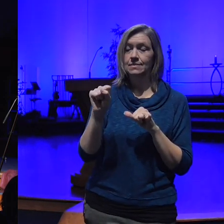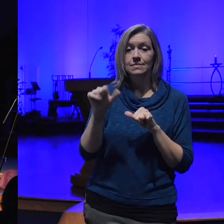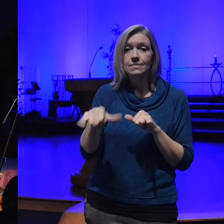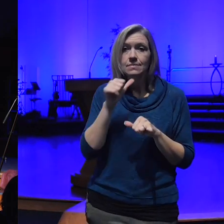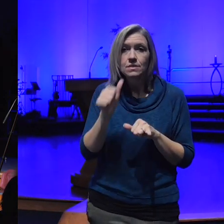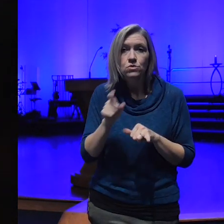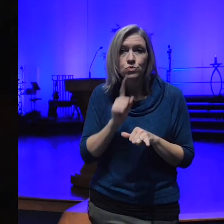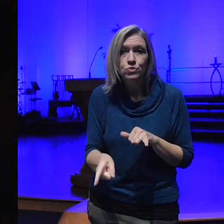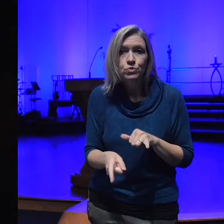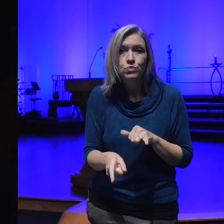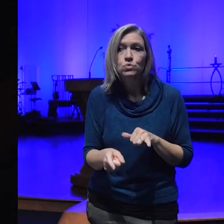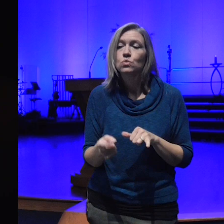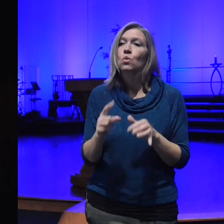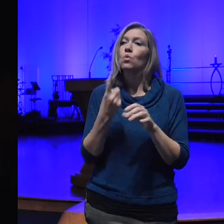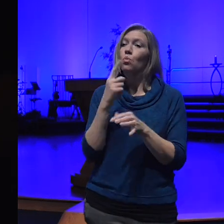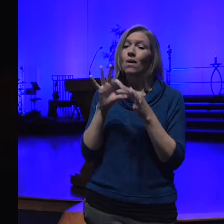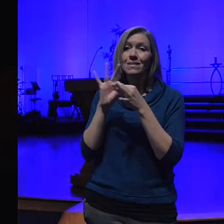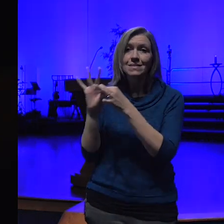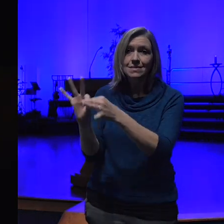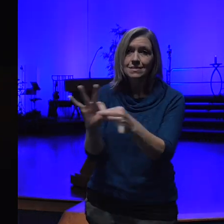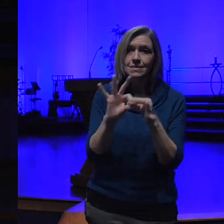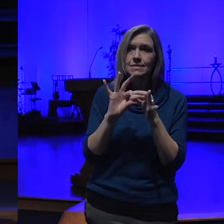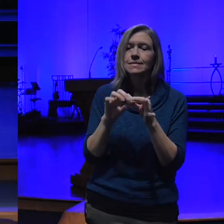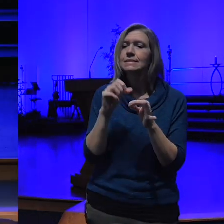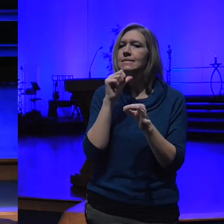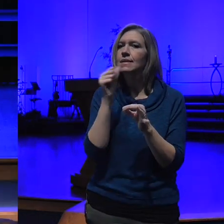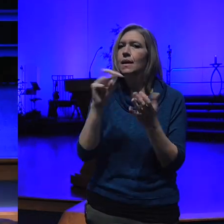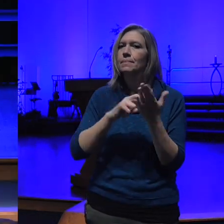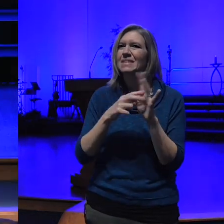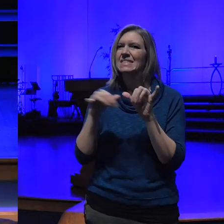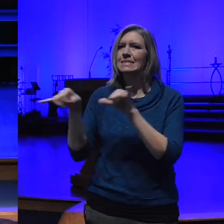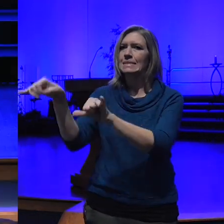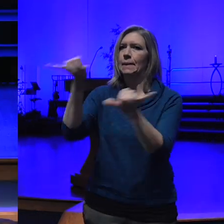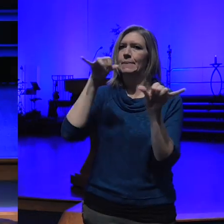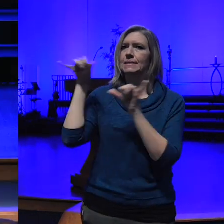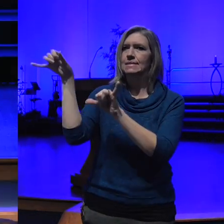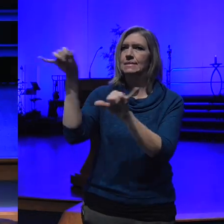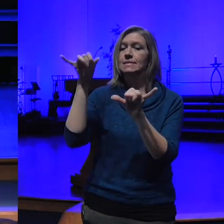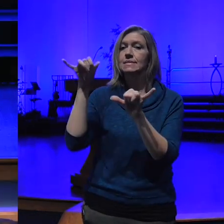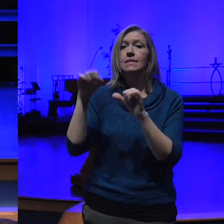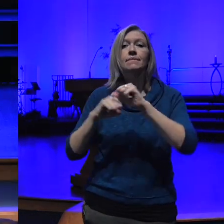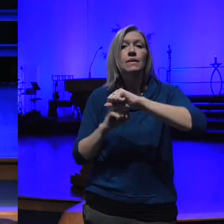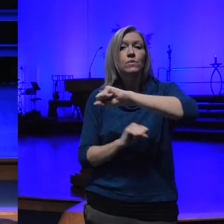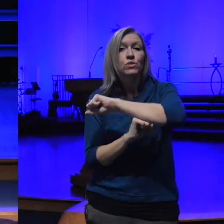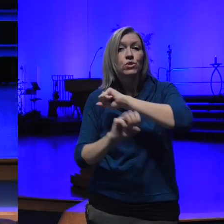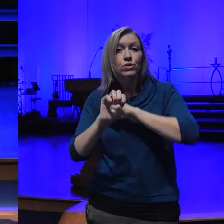Oneness is not sameness our founder Ernest Holmes would say this spiritual teachers throughout the